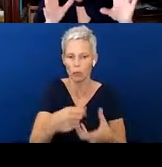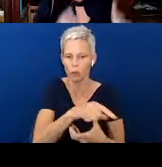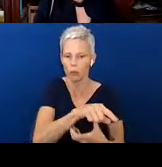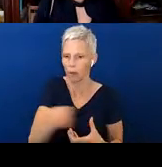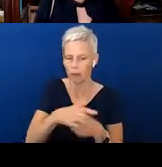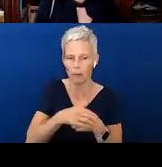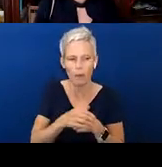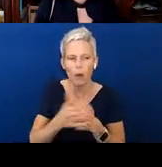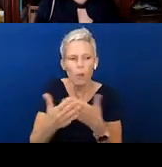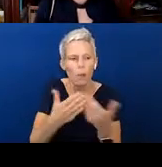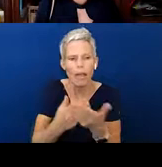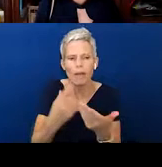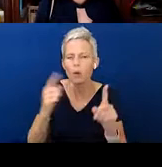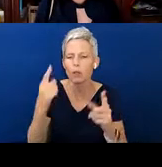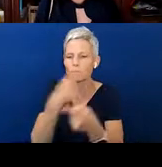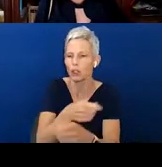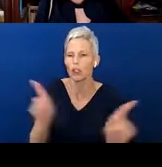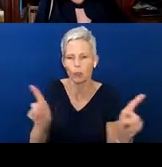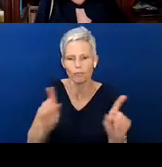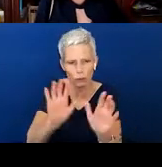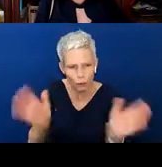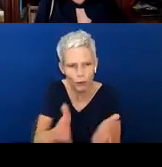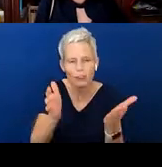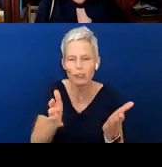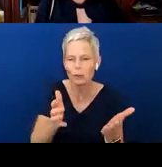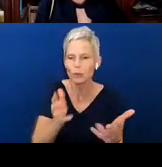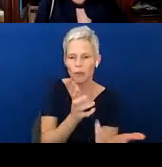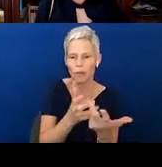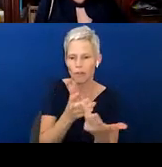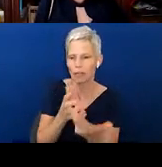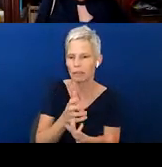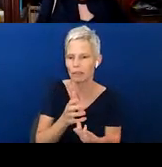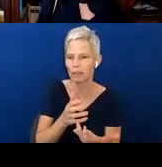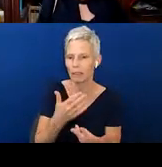it works for you, I encourage you to manage it your way. But I do ask that you spend the next 10